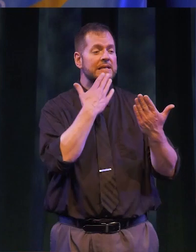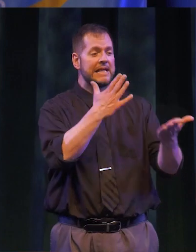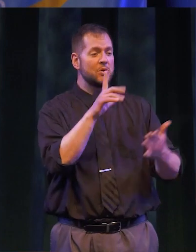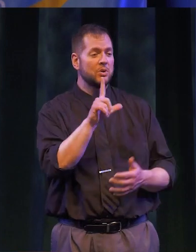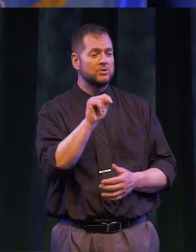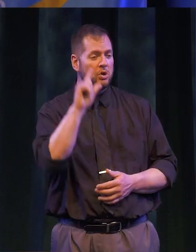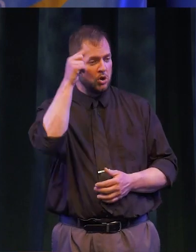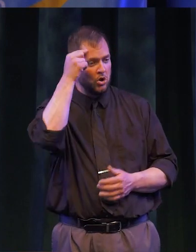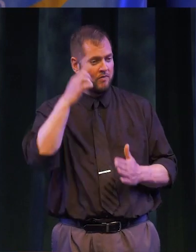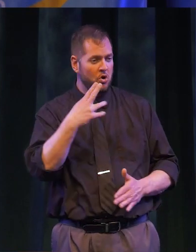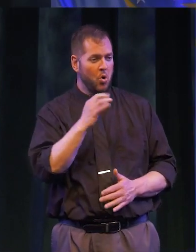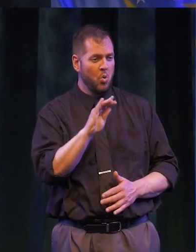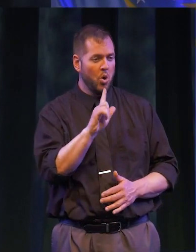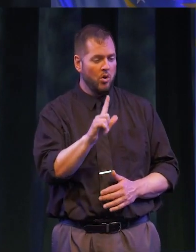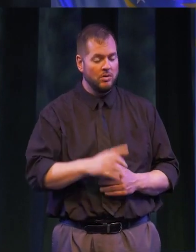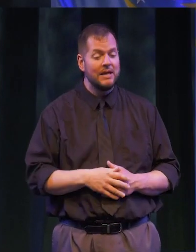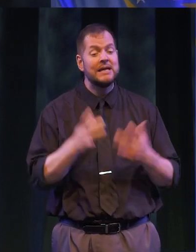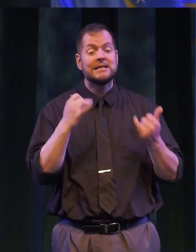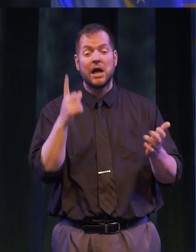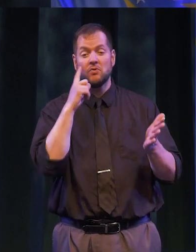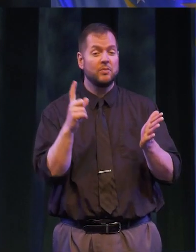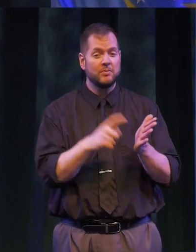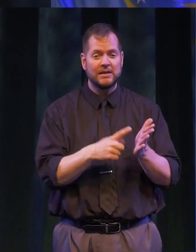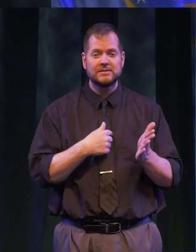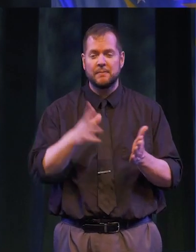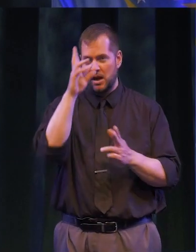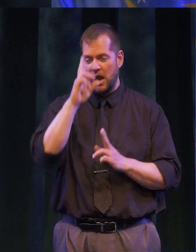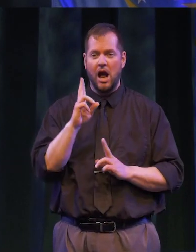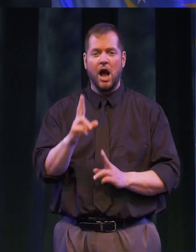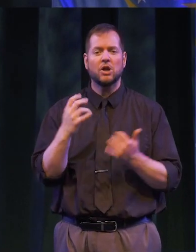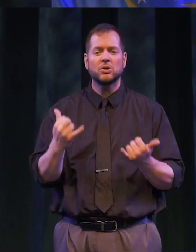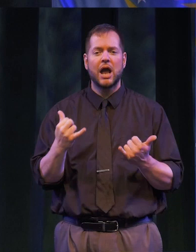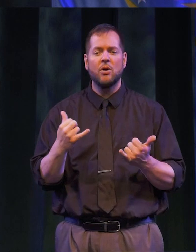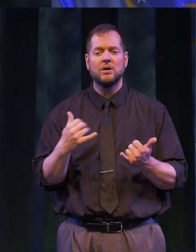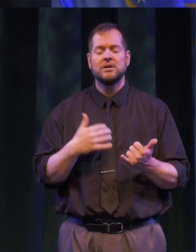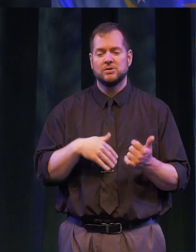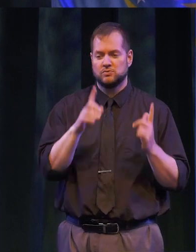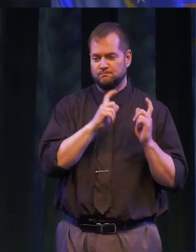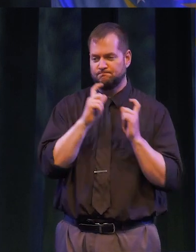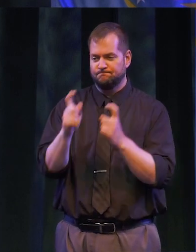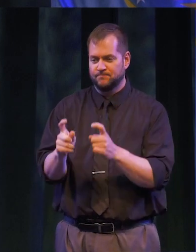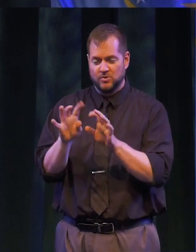THANK YOU, LIEUTENANT GOVERNOR HOCHUL. NOW THAT YOU HAVE BEEN RECOGNIZED, IT IS MY HONOR AT THIS TIME TO CONFER THE DEGREES AND